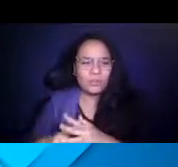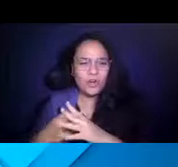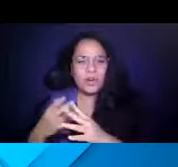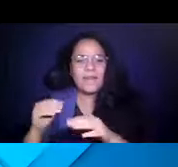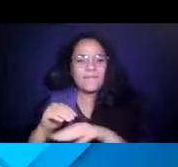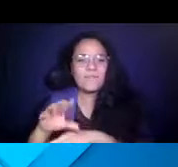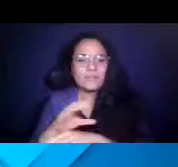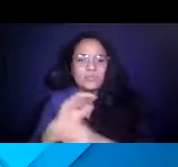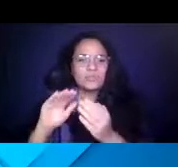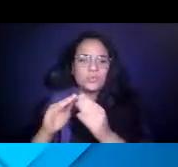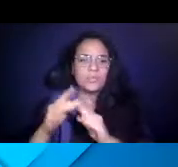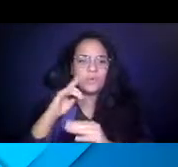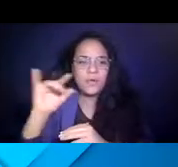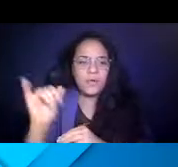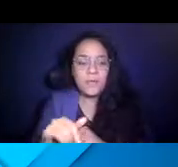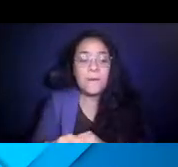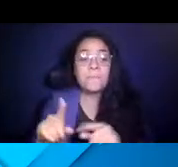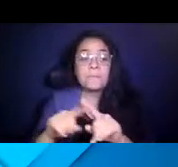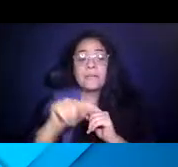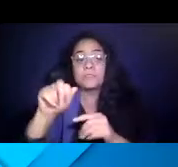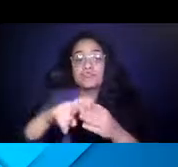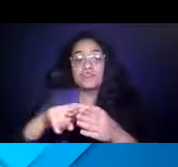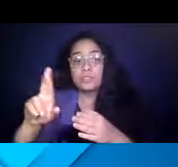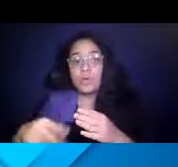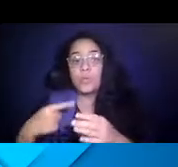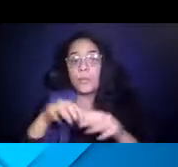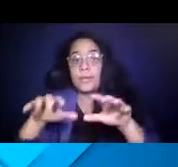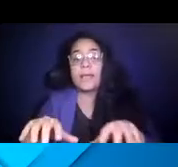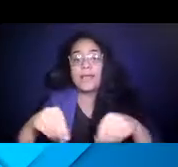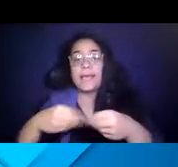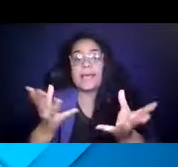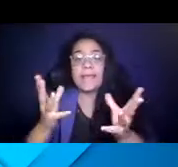14:51:15 So as a result, we also conducted a customer survey this year.